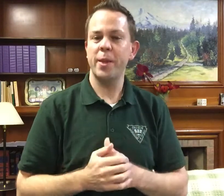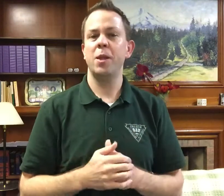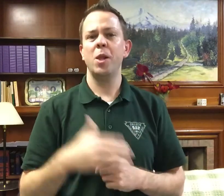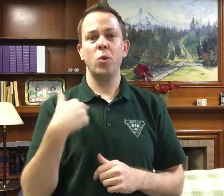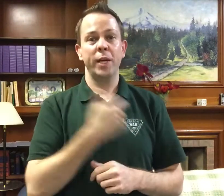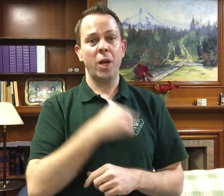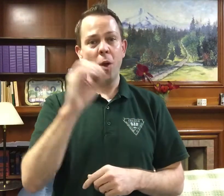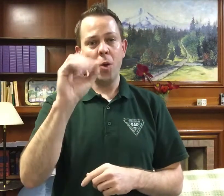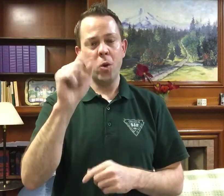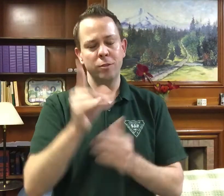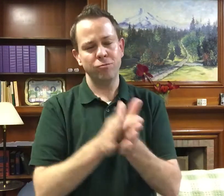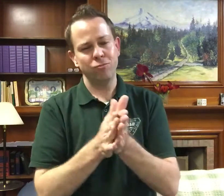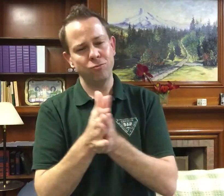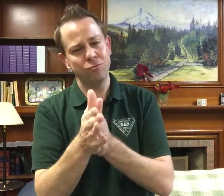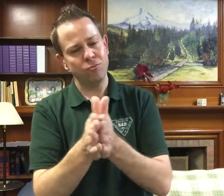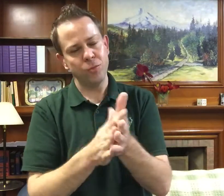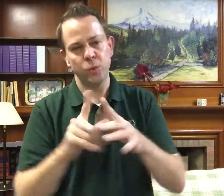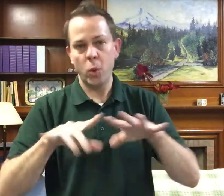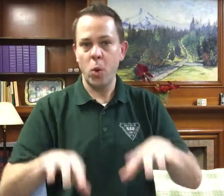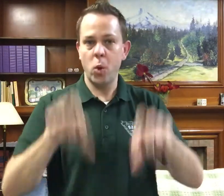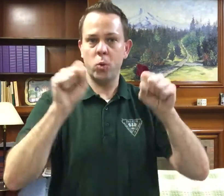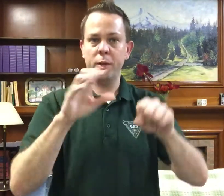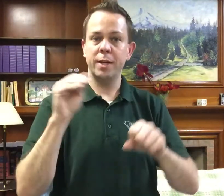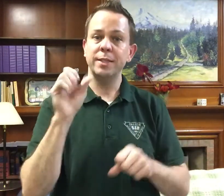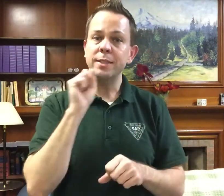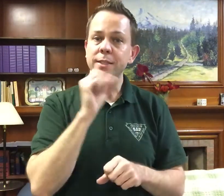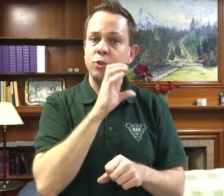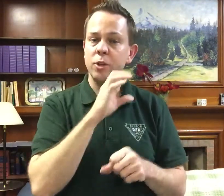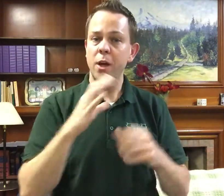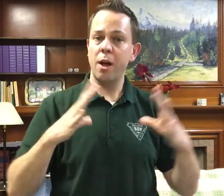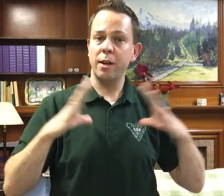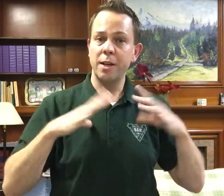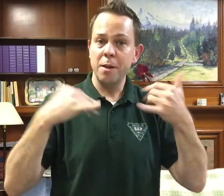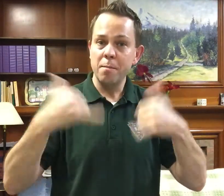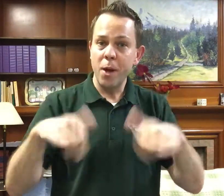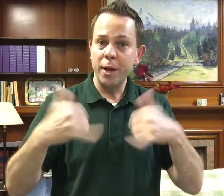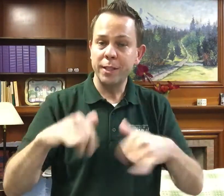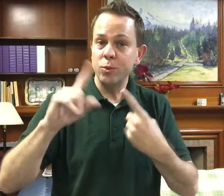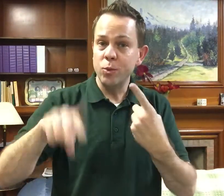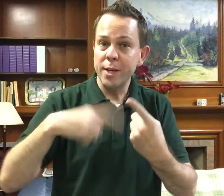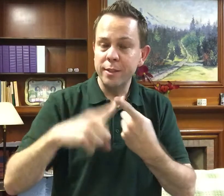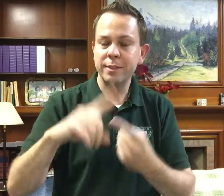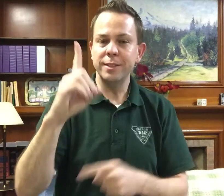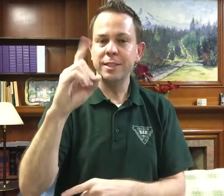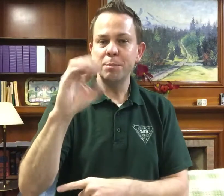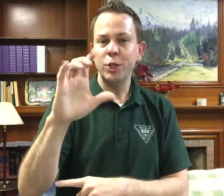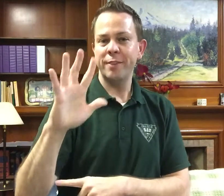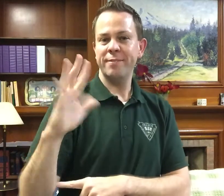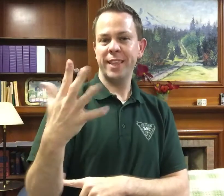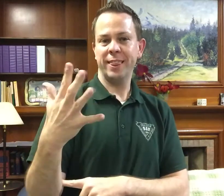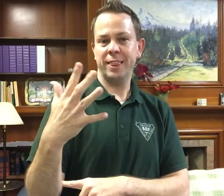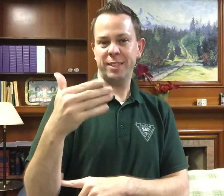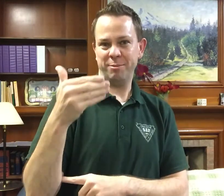We at OAD are looking forward to holding a Senior Citizen Holiday Party on December 5.